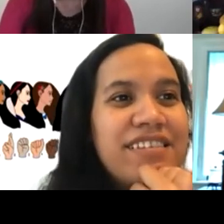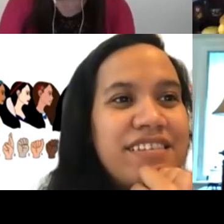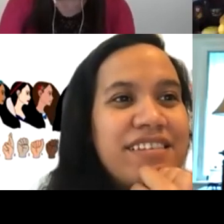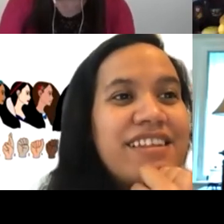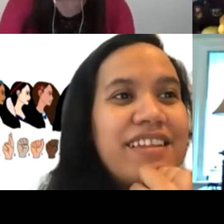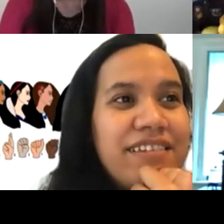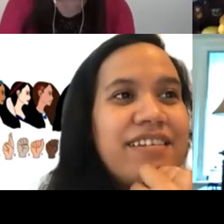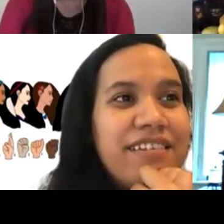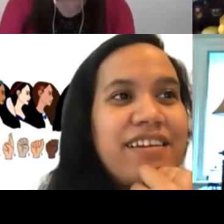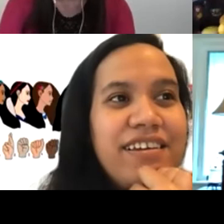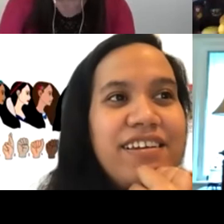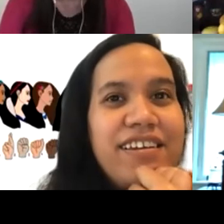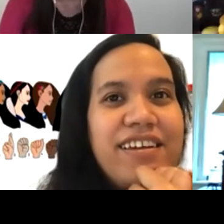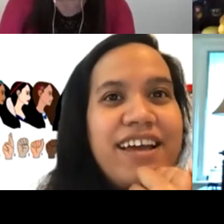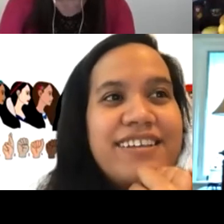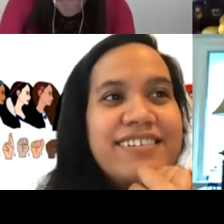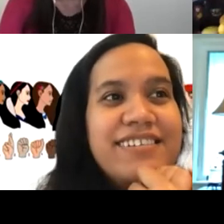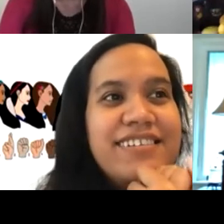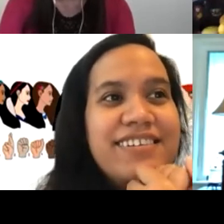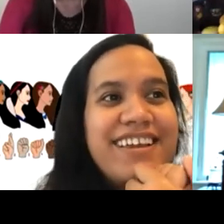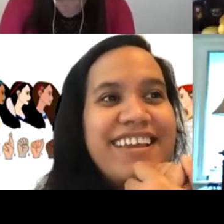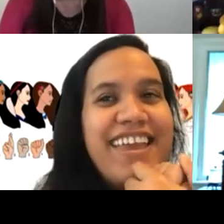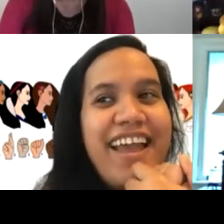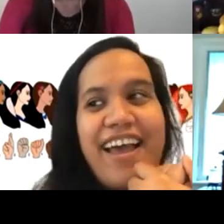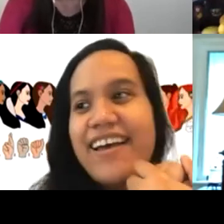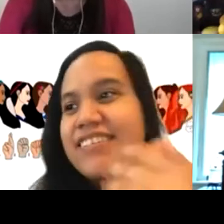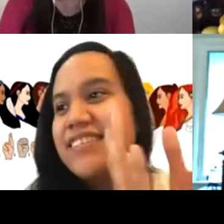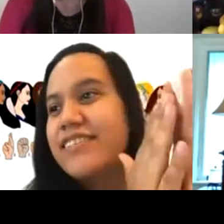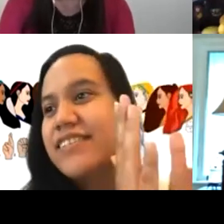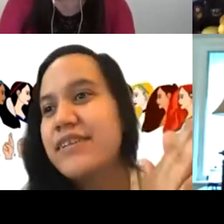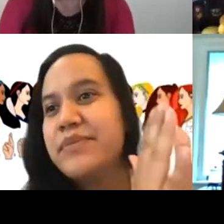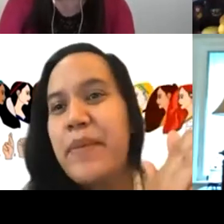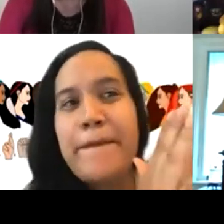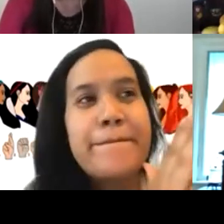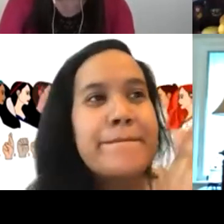more in the future. So thank you very much. Terry: This is Terry. I promise you don't